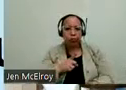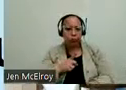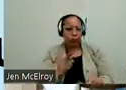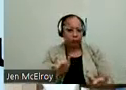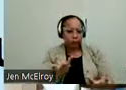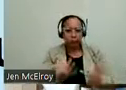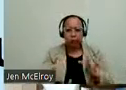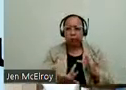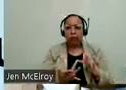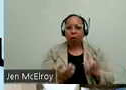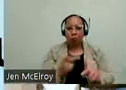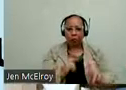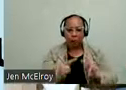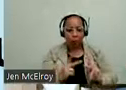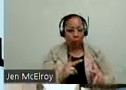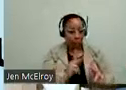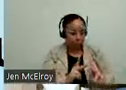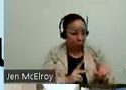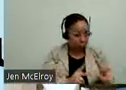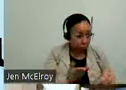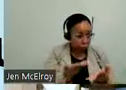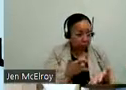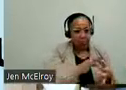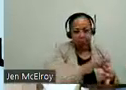services that will help them.